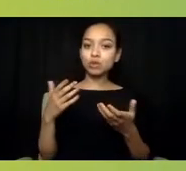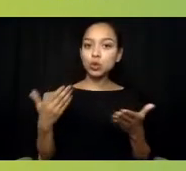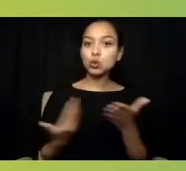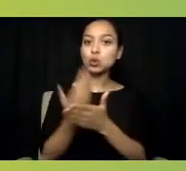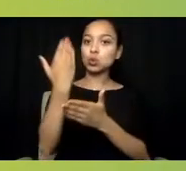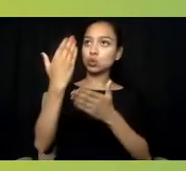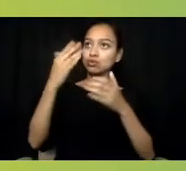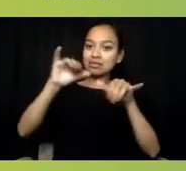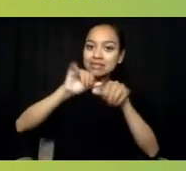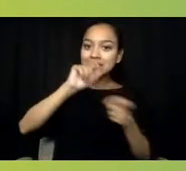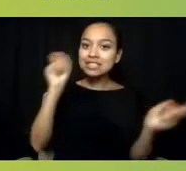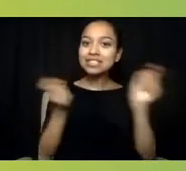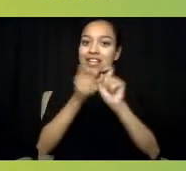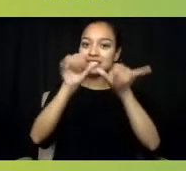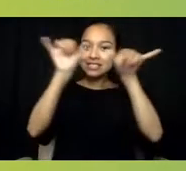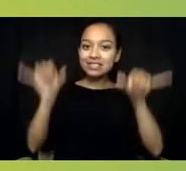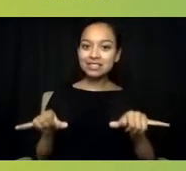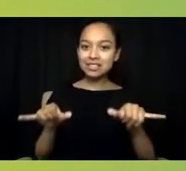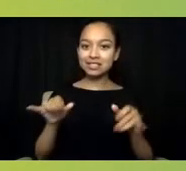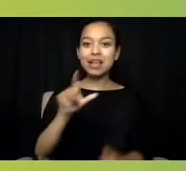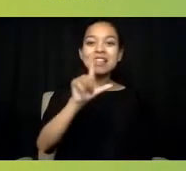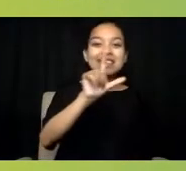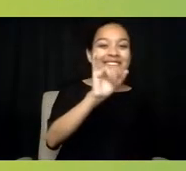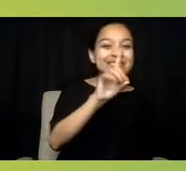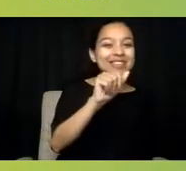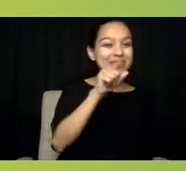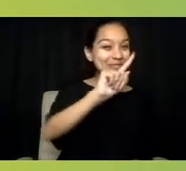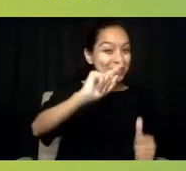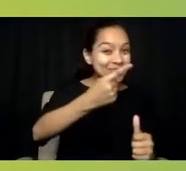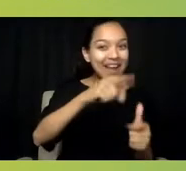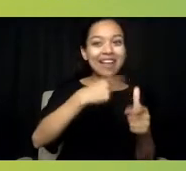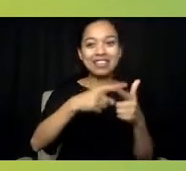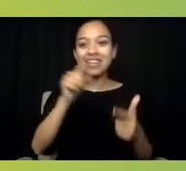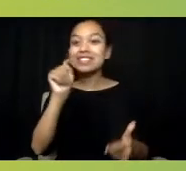Linda, we'll come to you, and then, Terri, I'd like you to chime in as well.